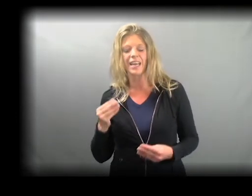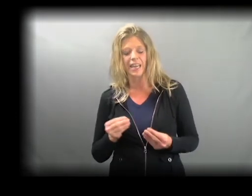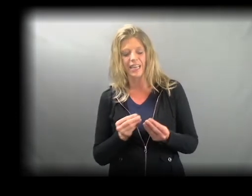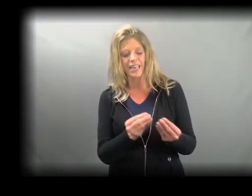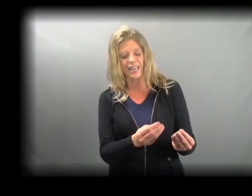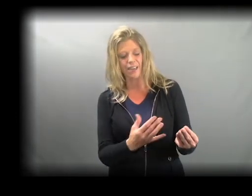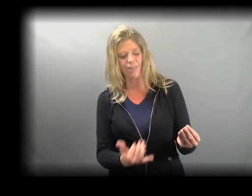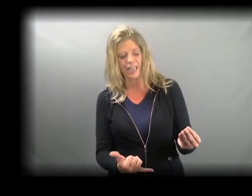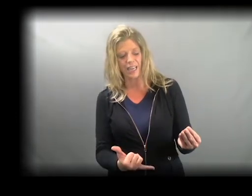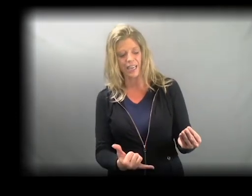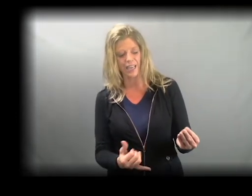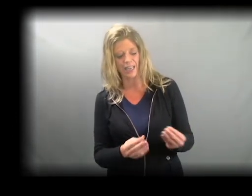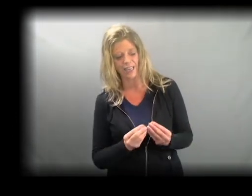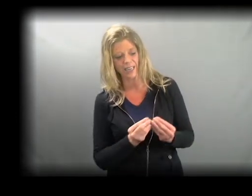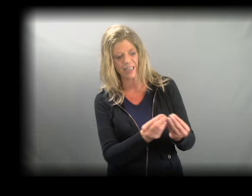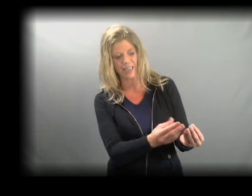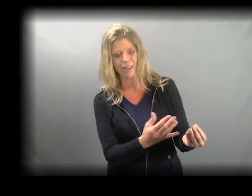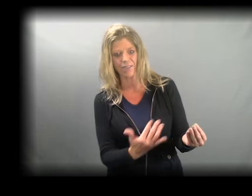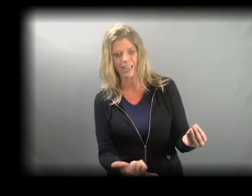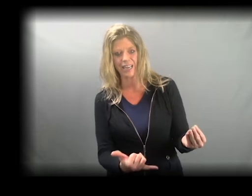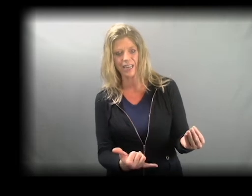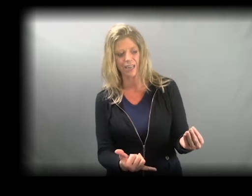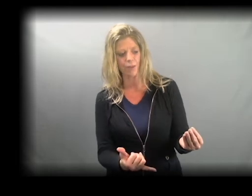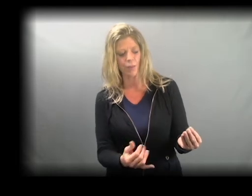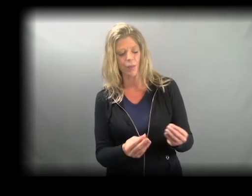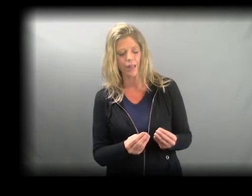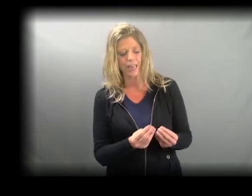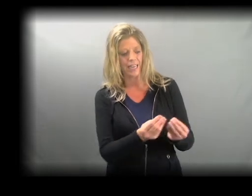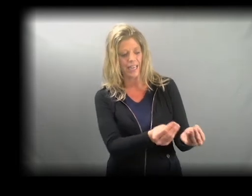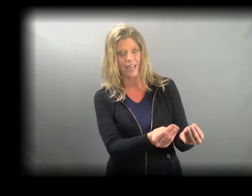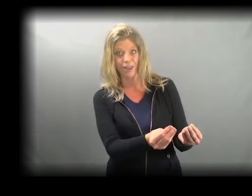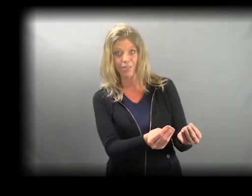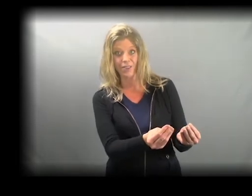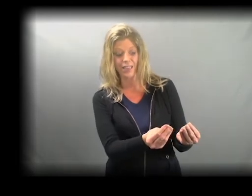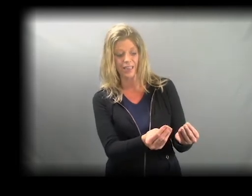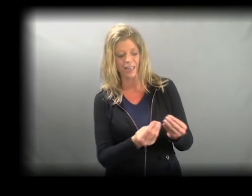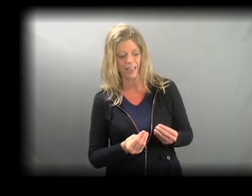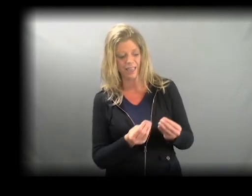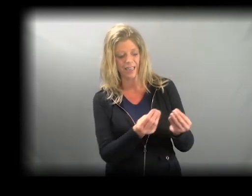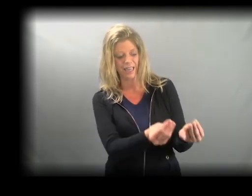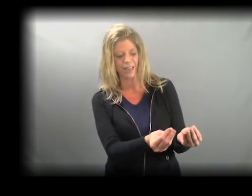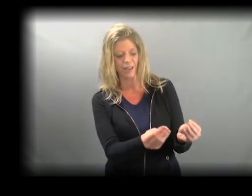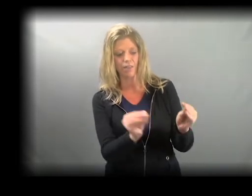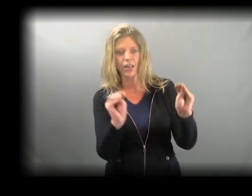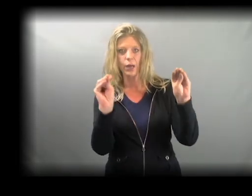GIVING GIVE